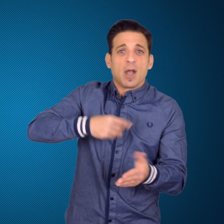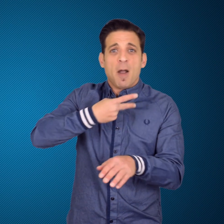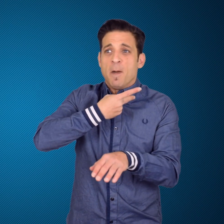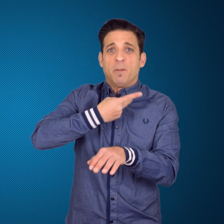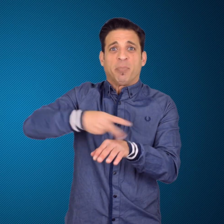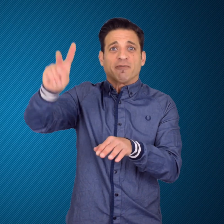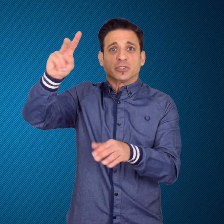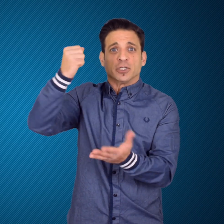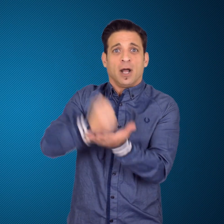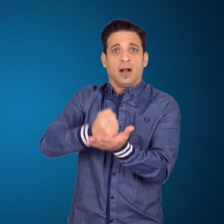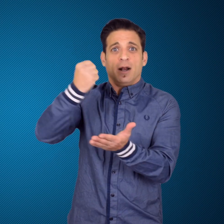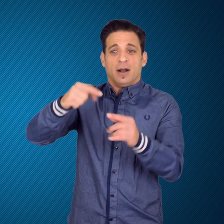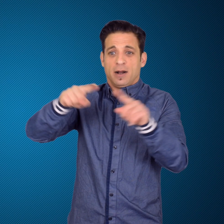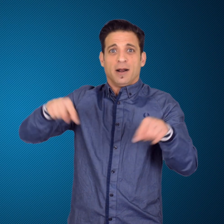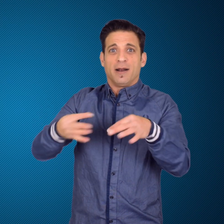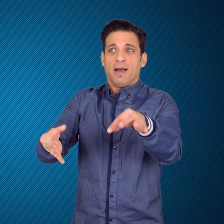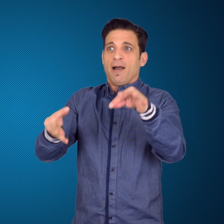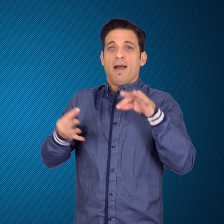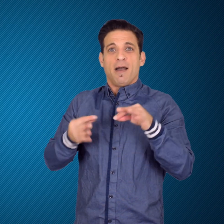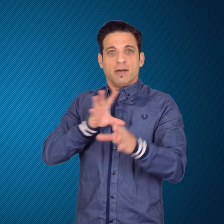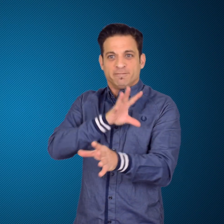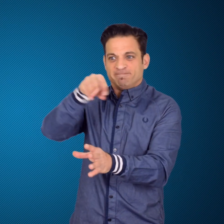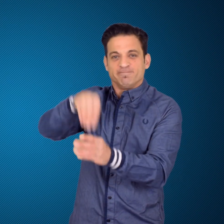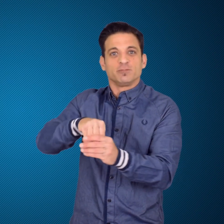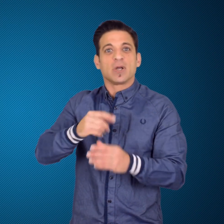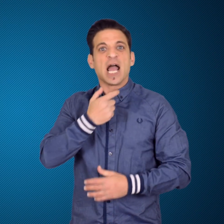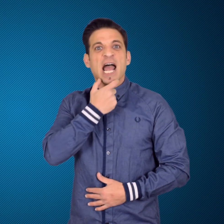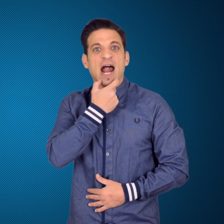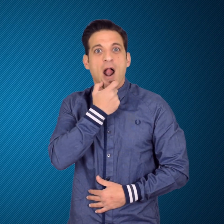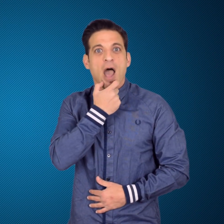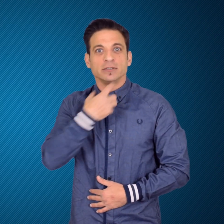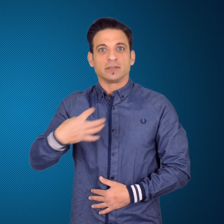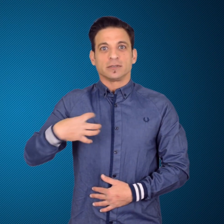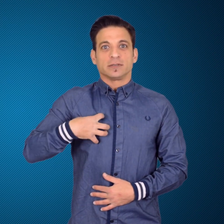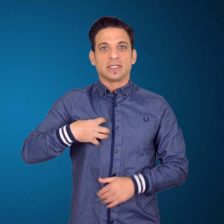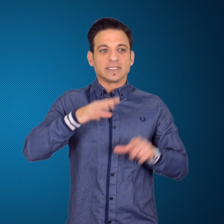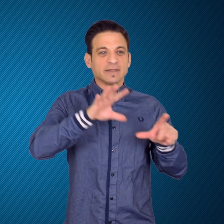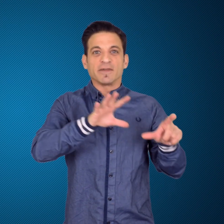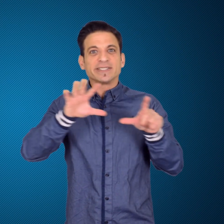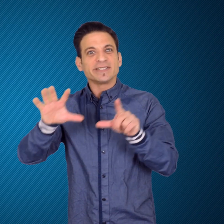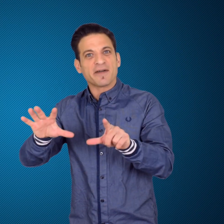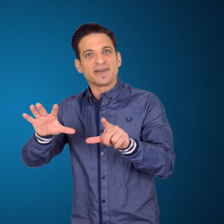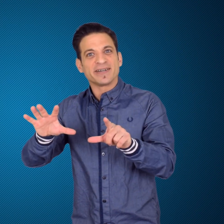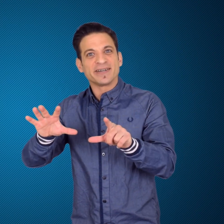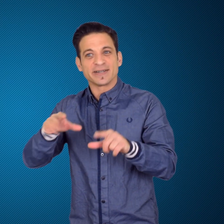the England Sevens team. She aspires to become an Olympian